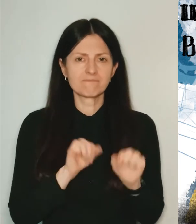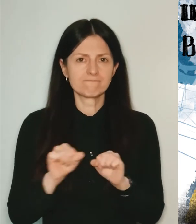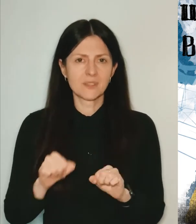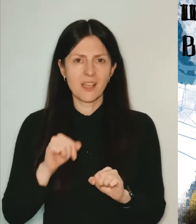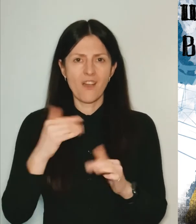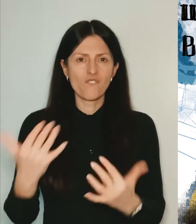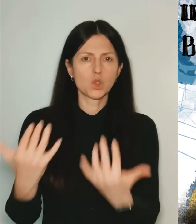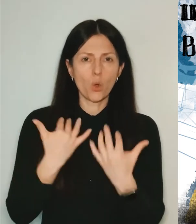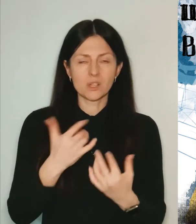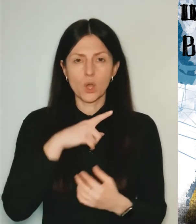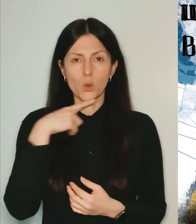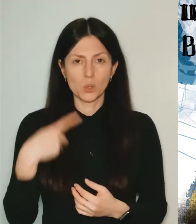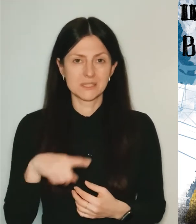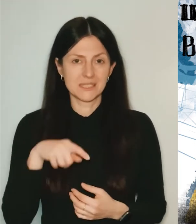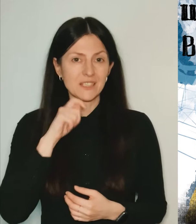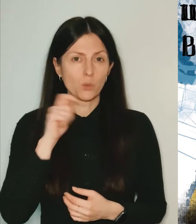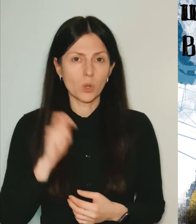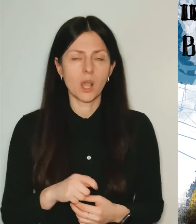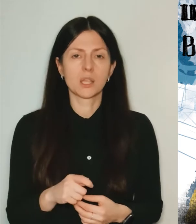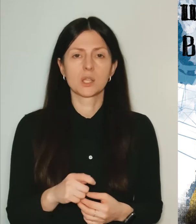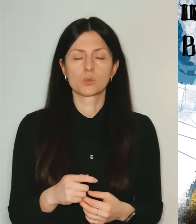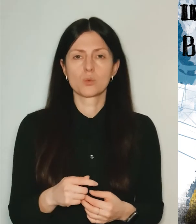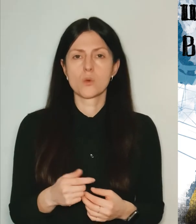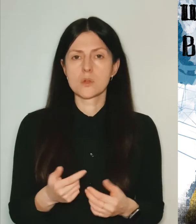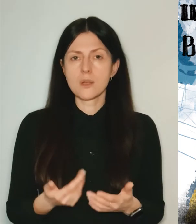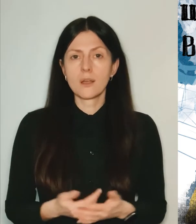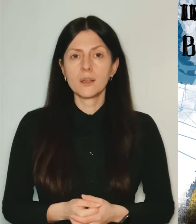of Russian attack on Ukraine for the past several weeks before the war has started.